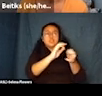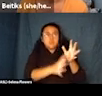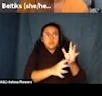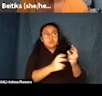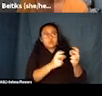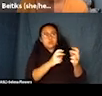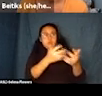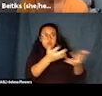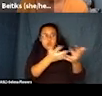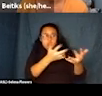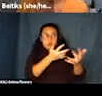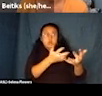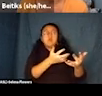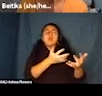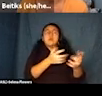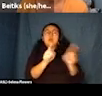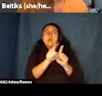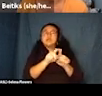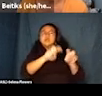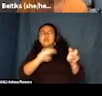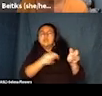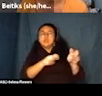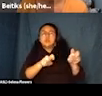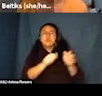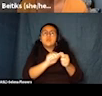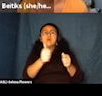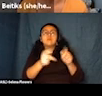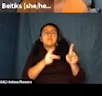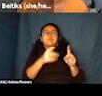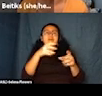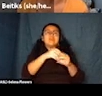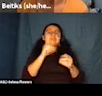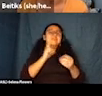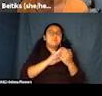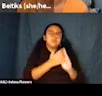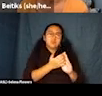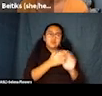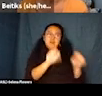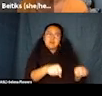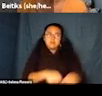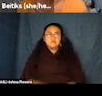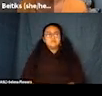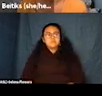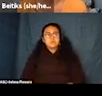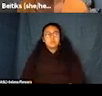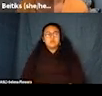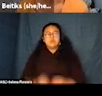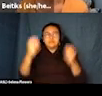We have low vision seating for people with vision impairments to be able to sit close to the screens and then we have chemical sensitivity screening.